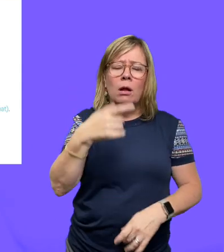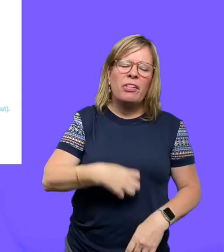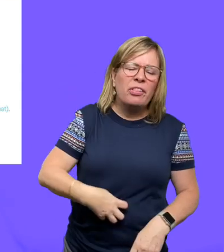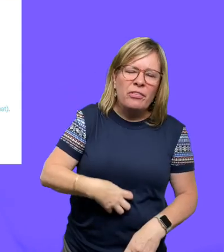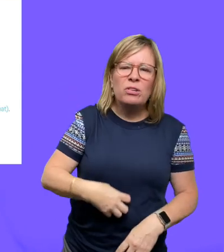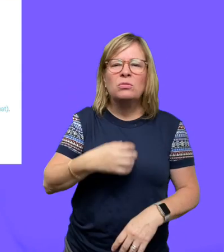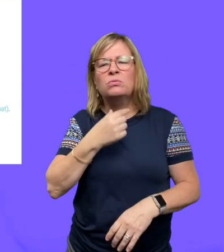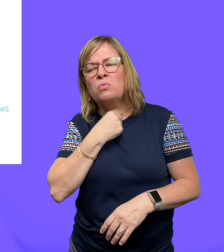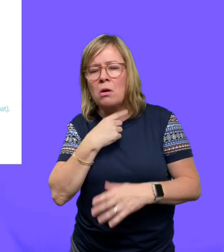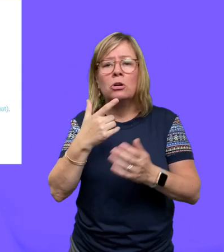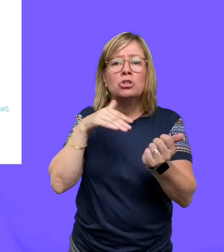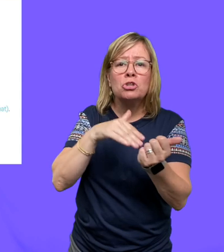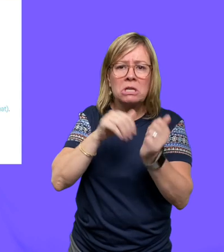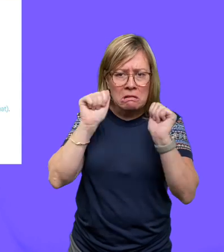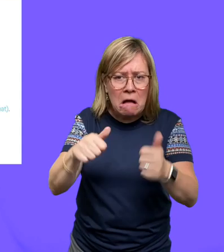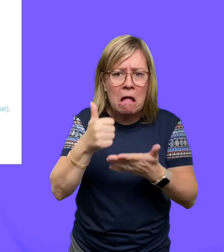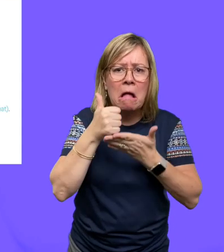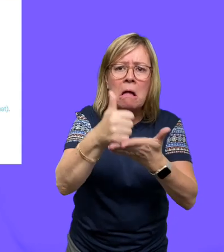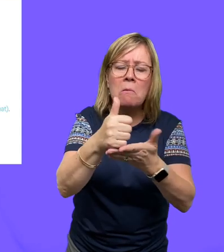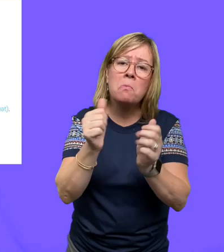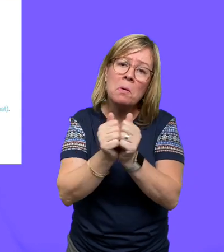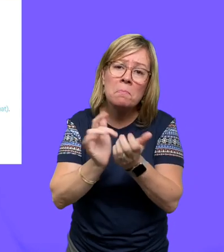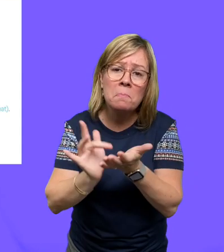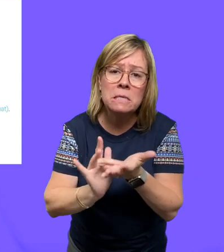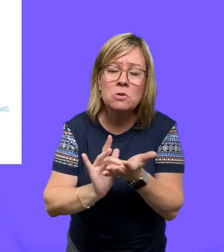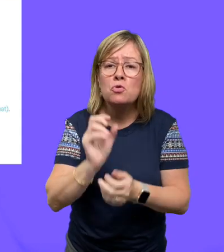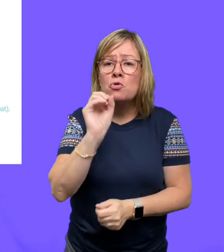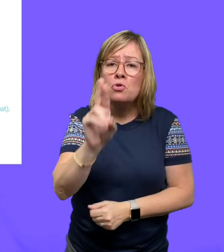with a cough or sore throat or upset stomach, the doctor would be able to give